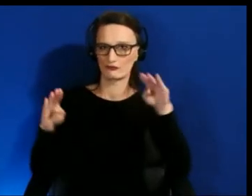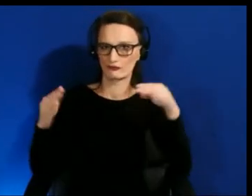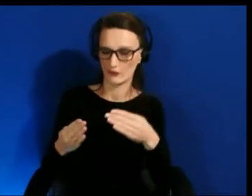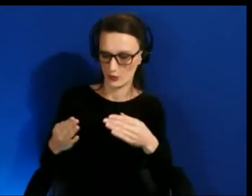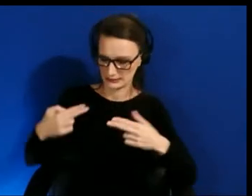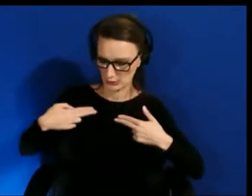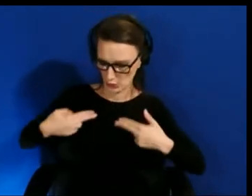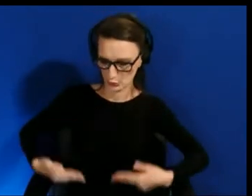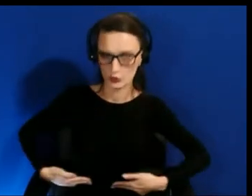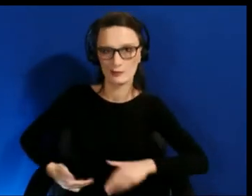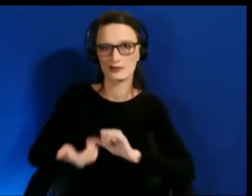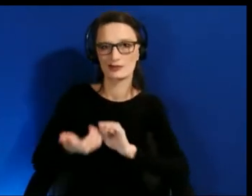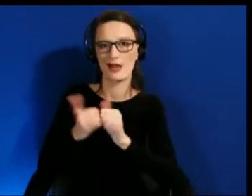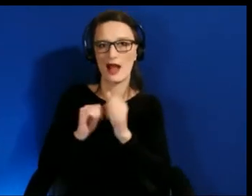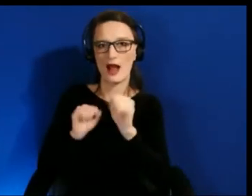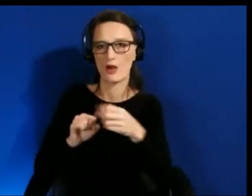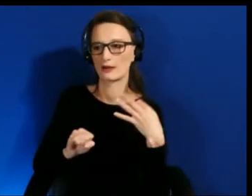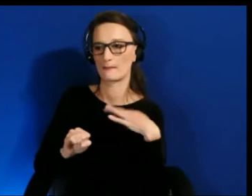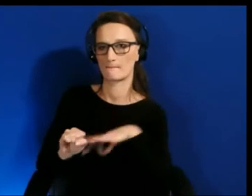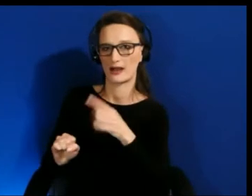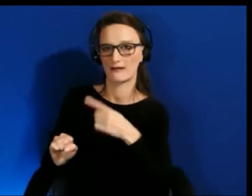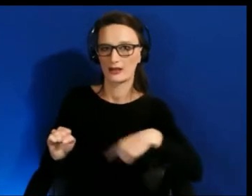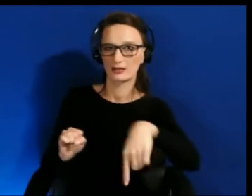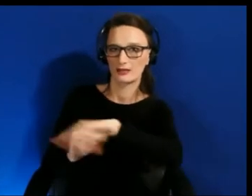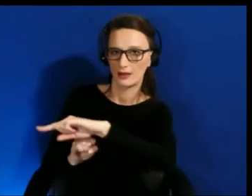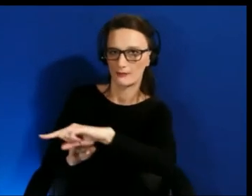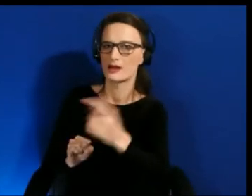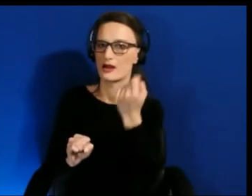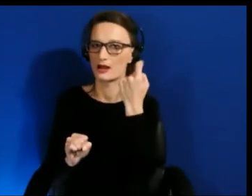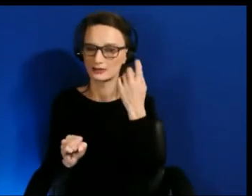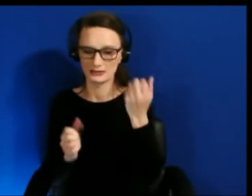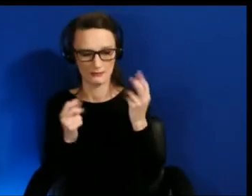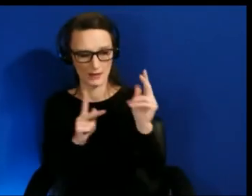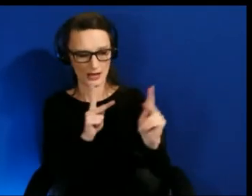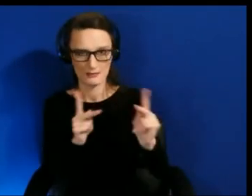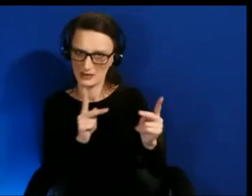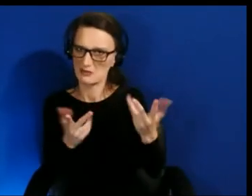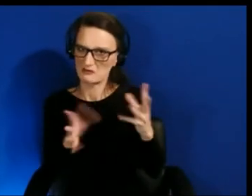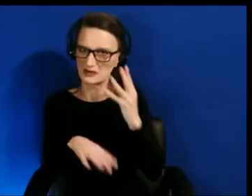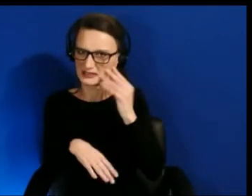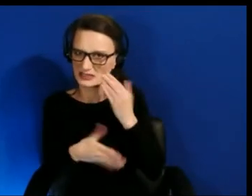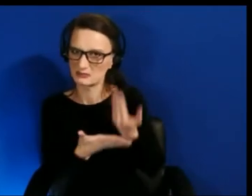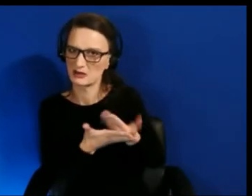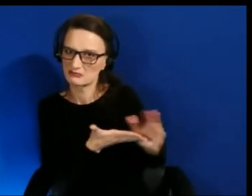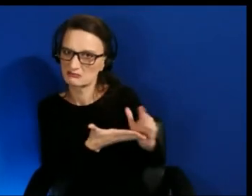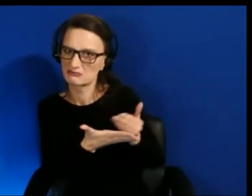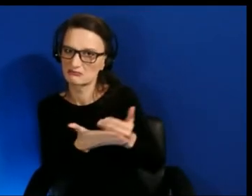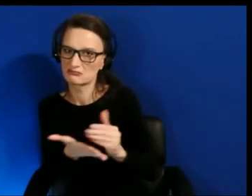is there are a lot of people who are excluded and that's sometimes we don't actually start